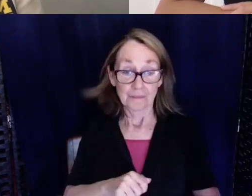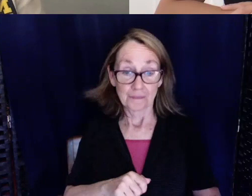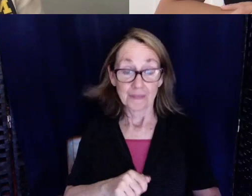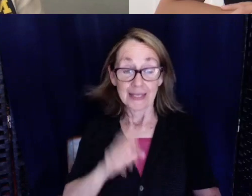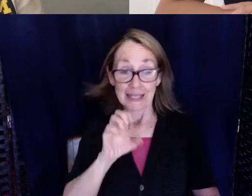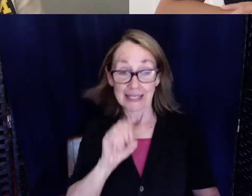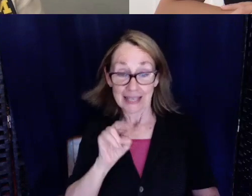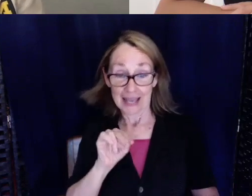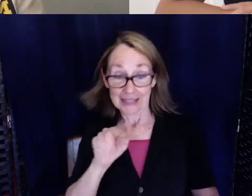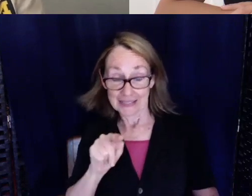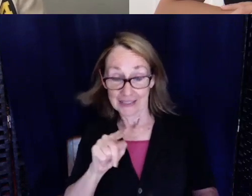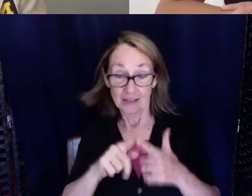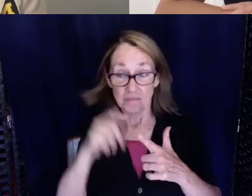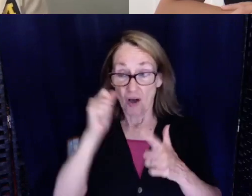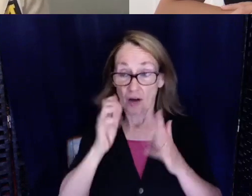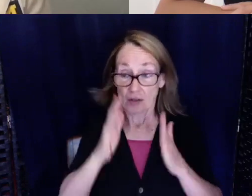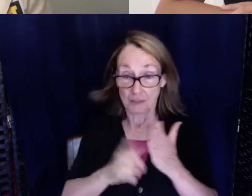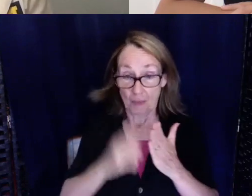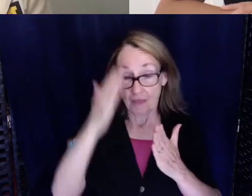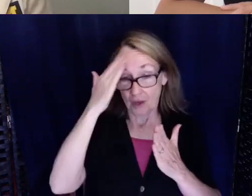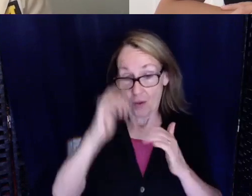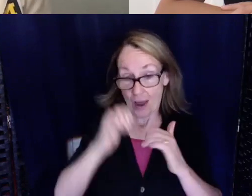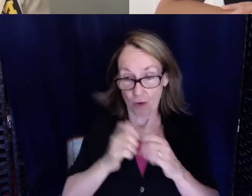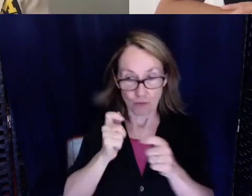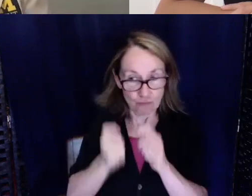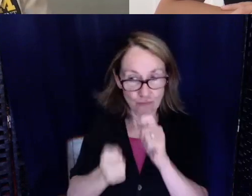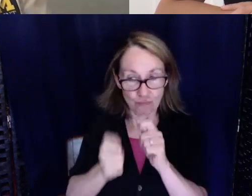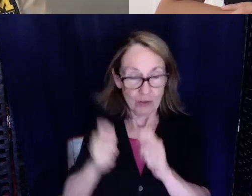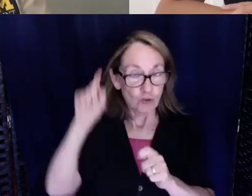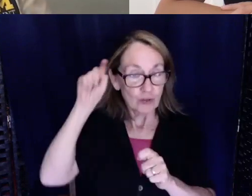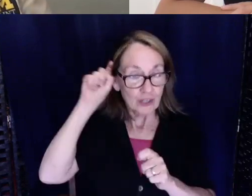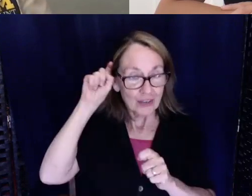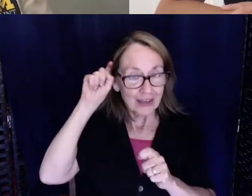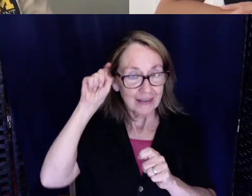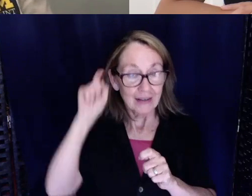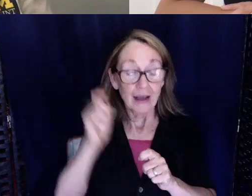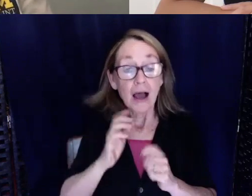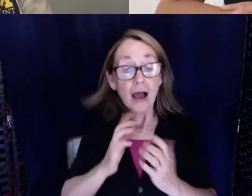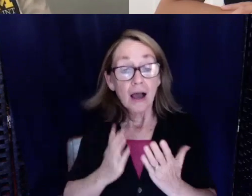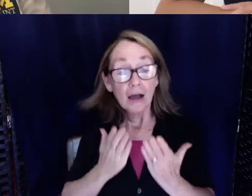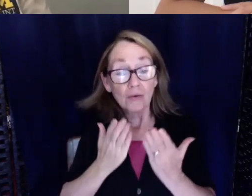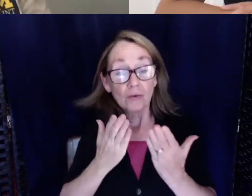know how to tell you with your hearing aids. I will recommend for anybody that has